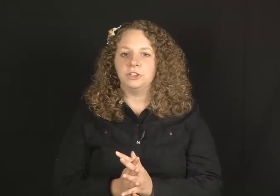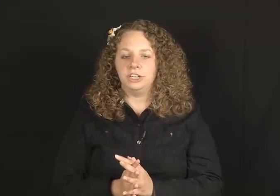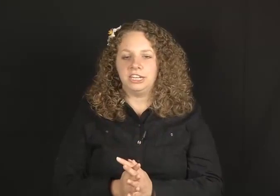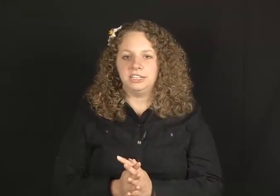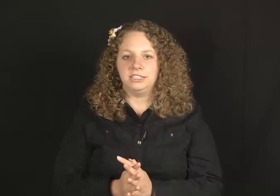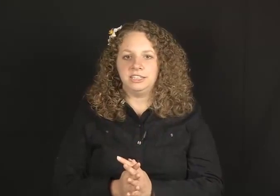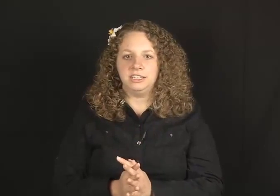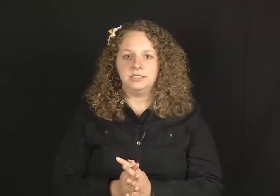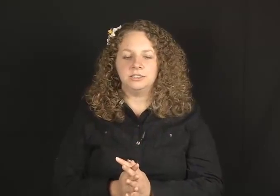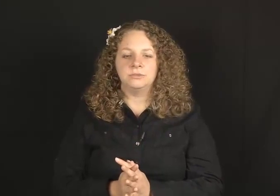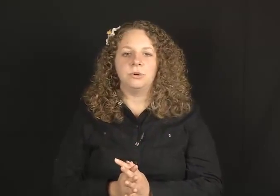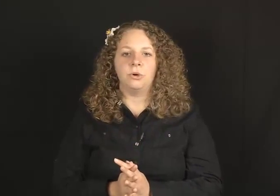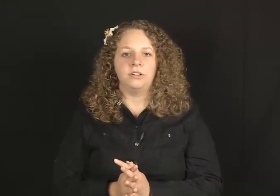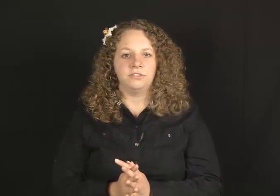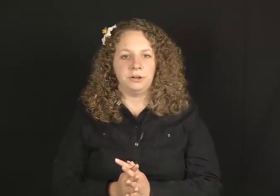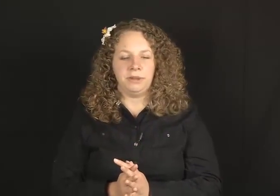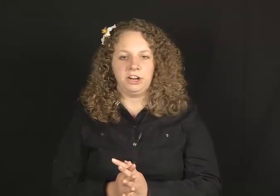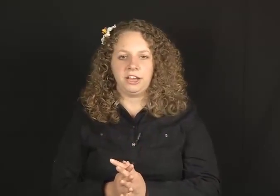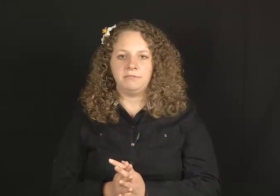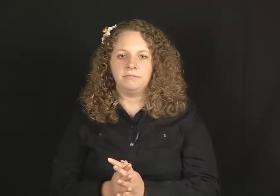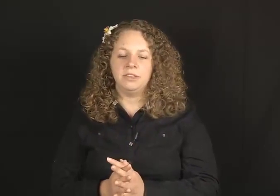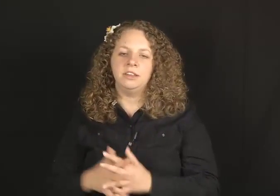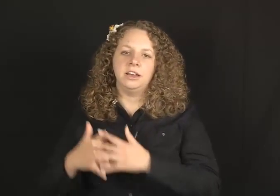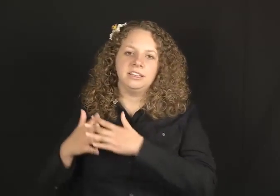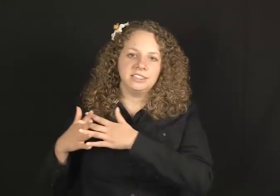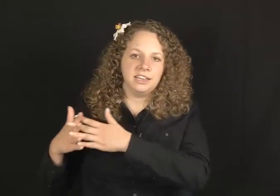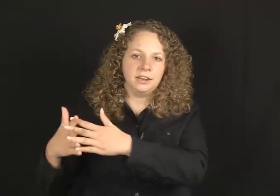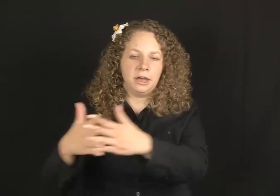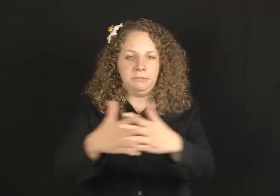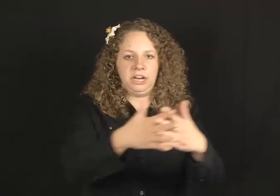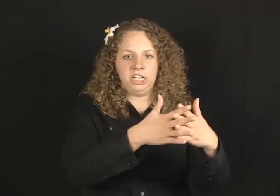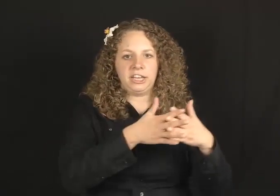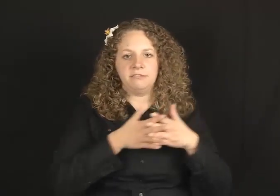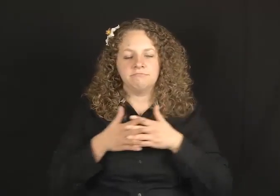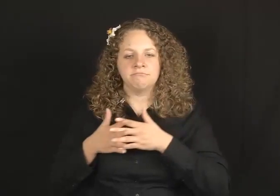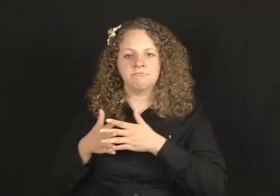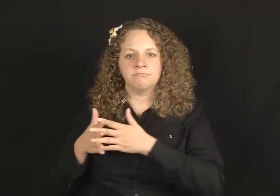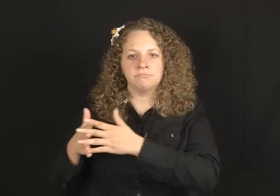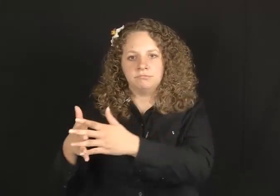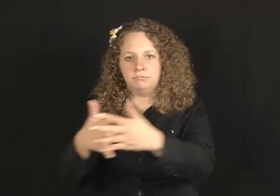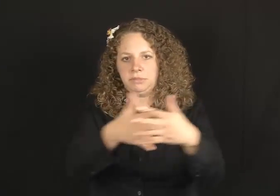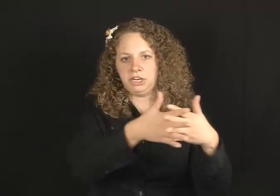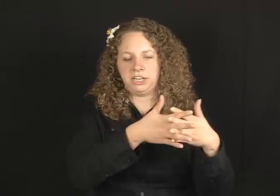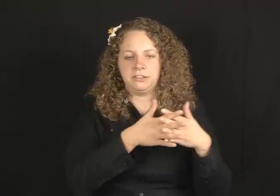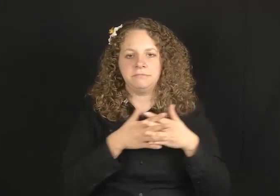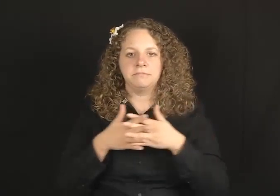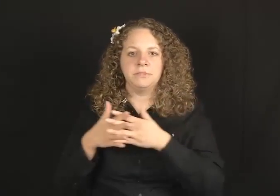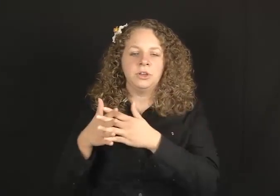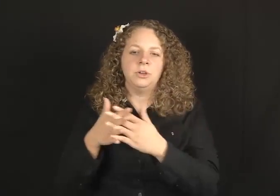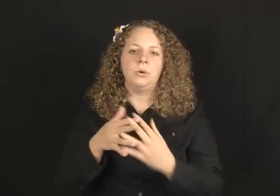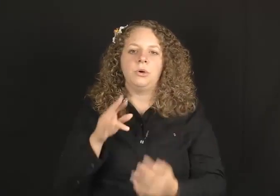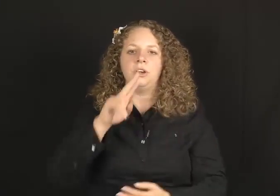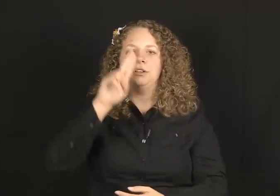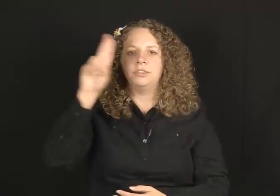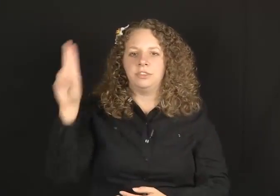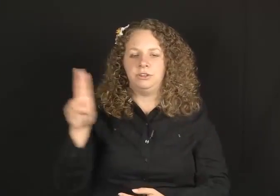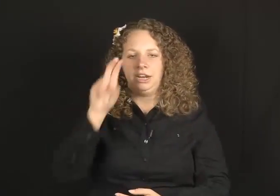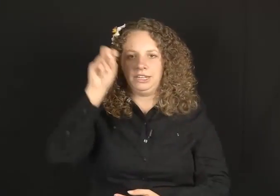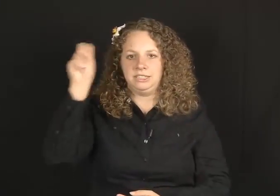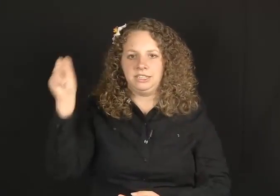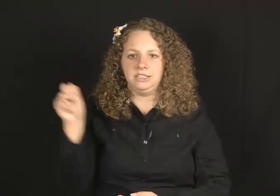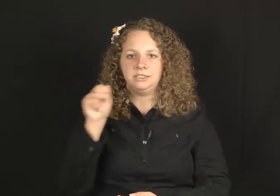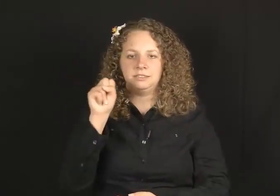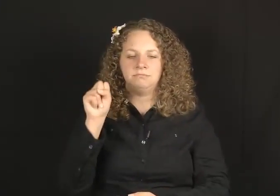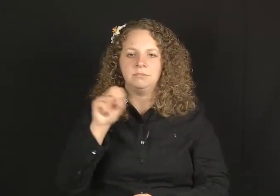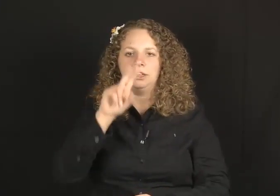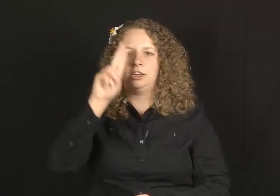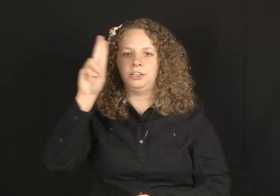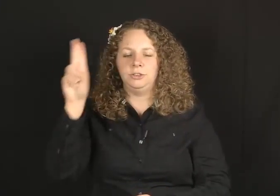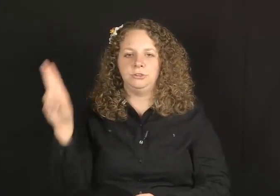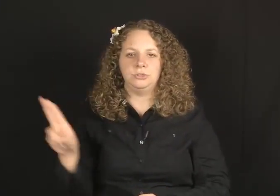For UNITED STATES/AMERICA (both) or UNITED STATES.